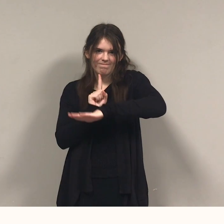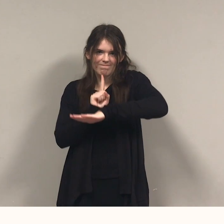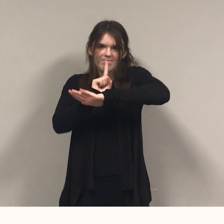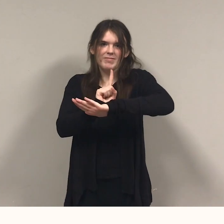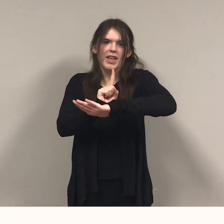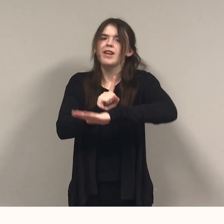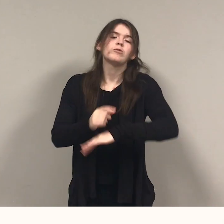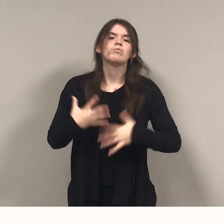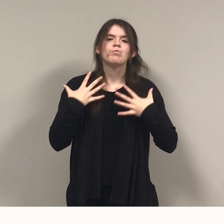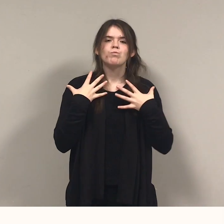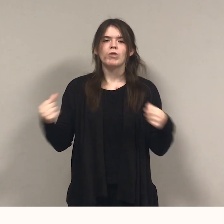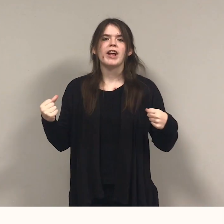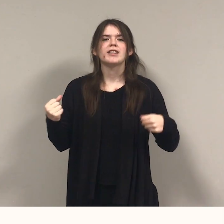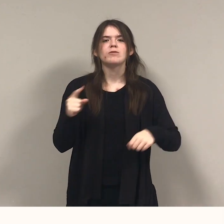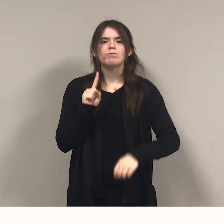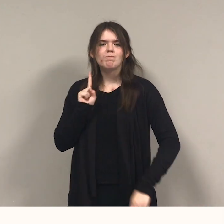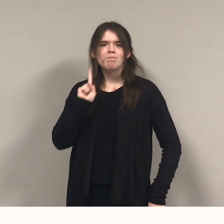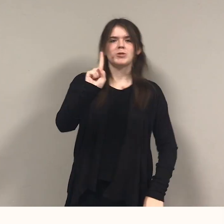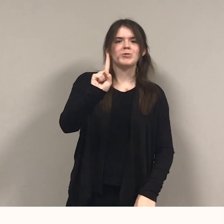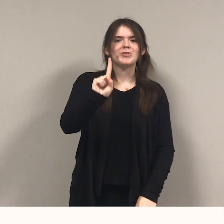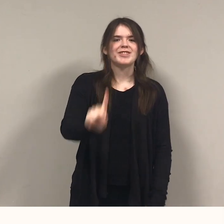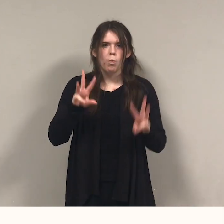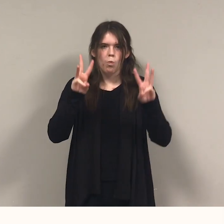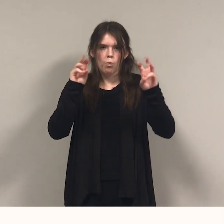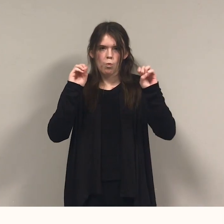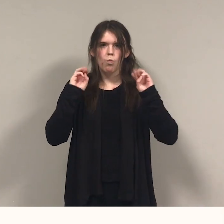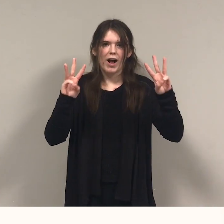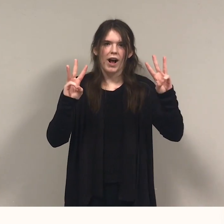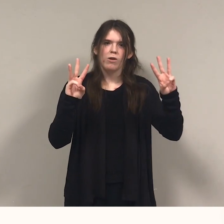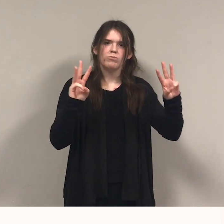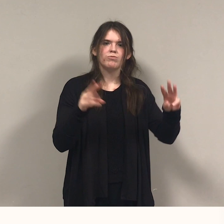Wow the judges. Win the gold!